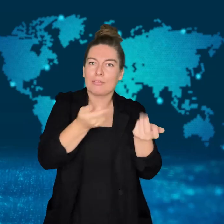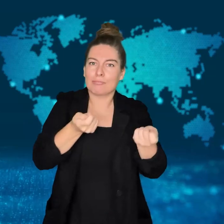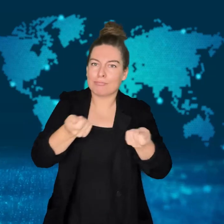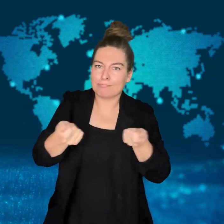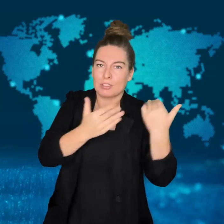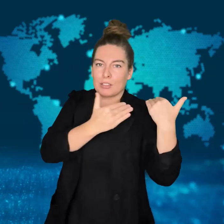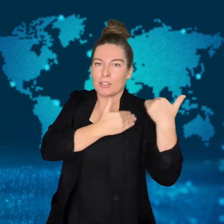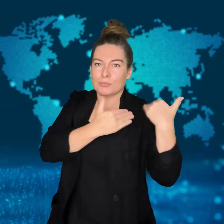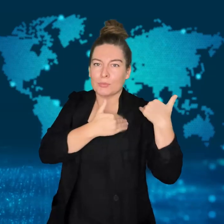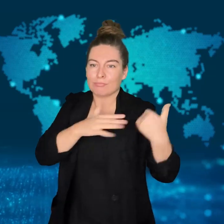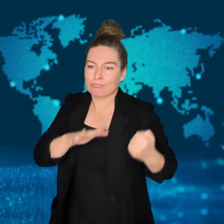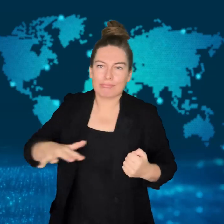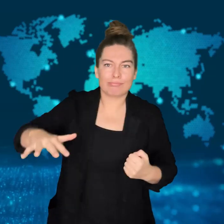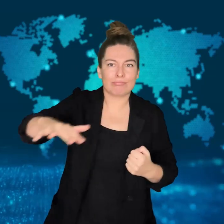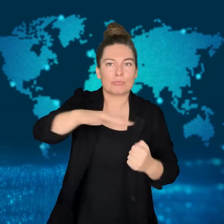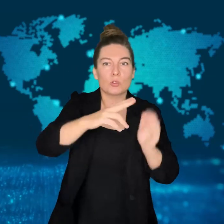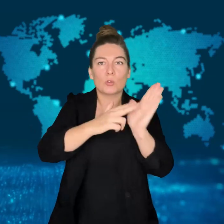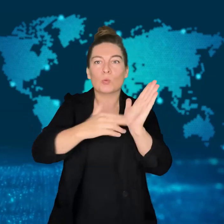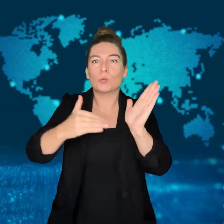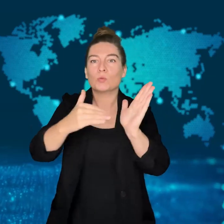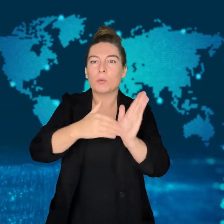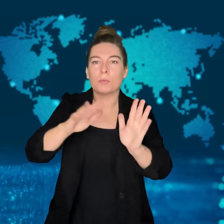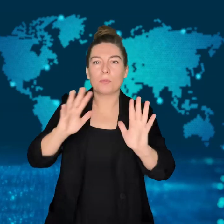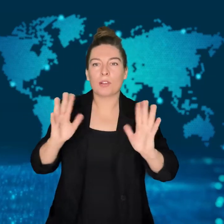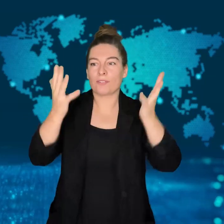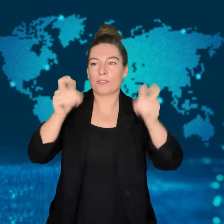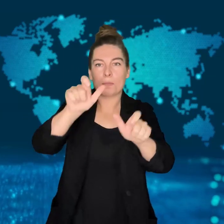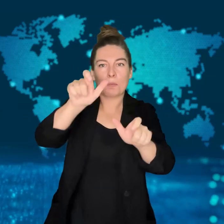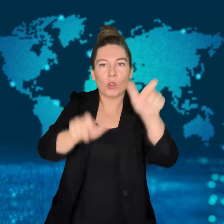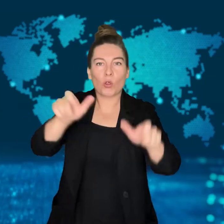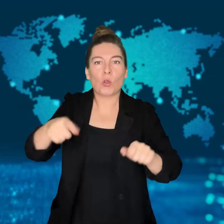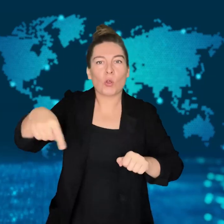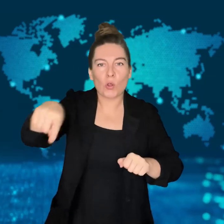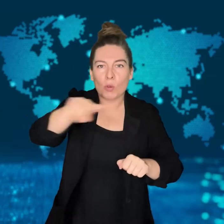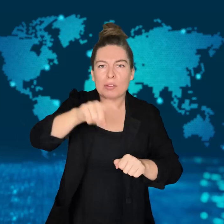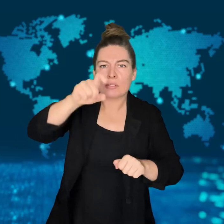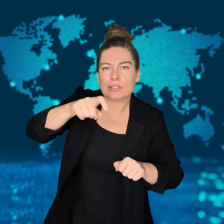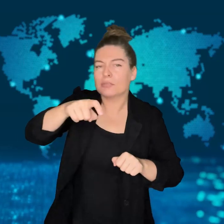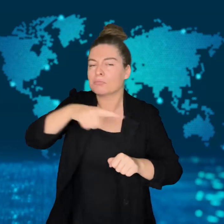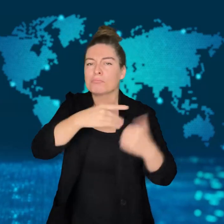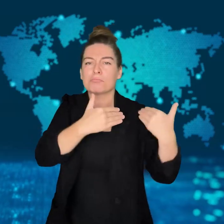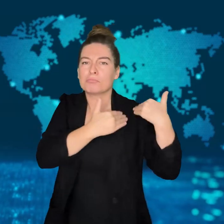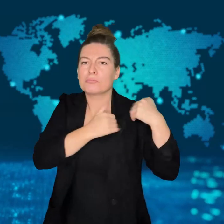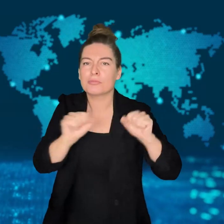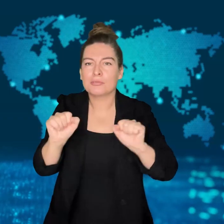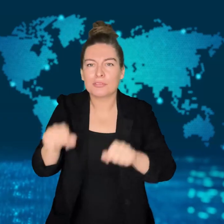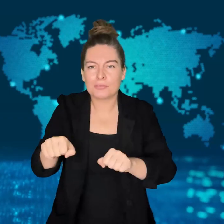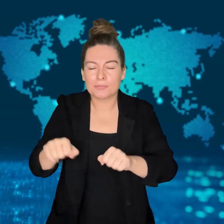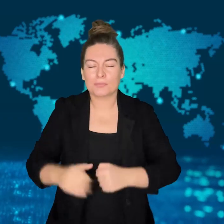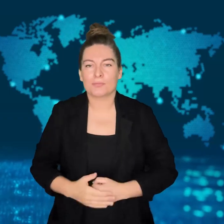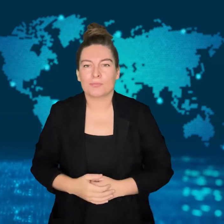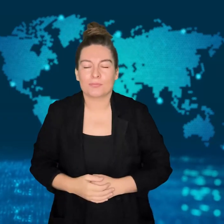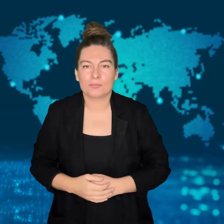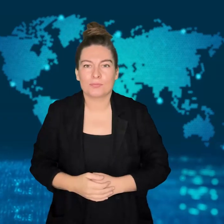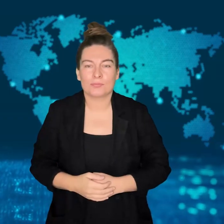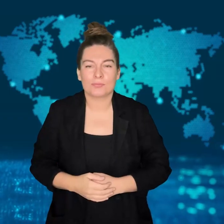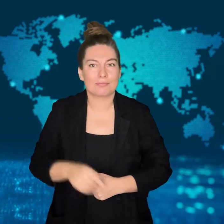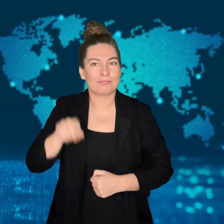The protests coincided with the opening of the new Congress session.